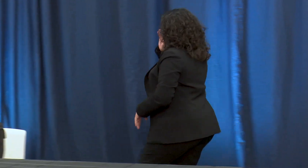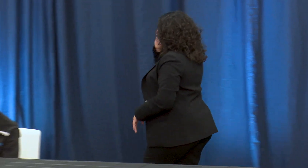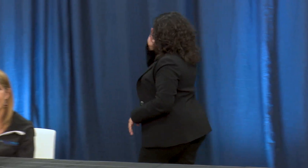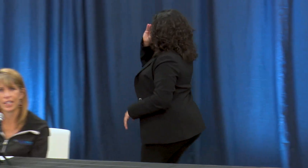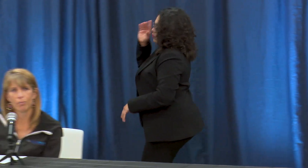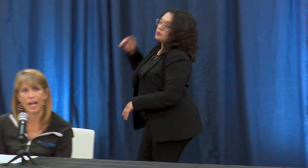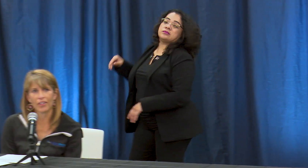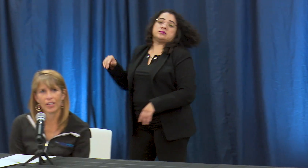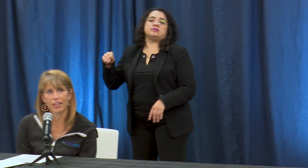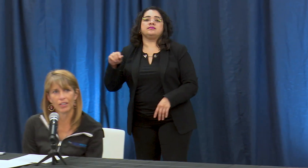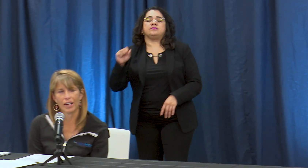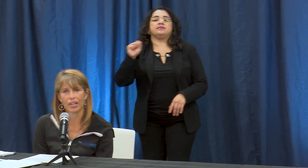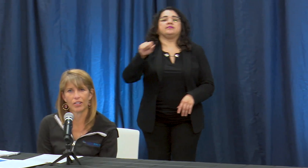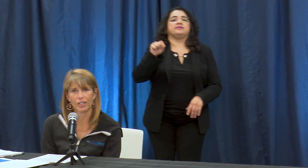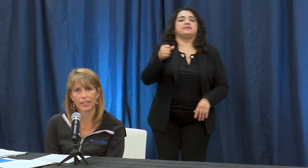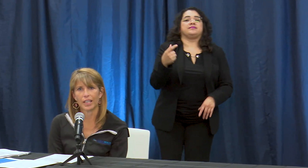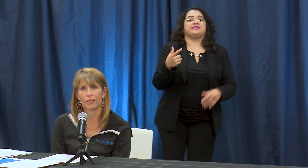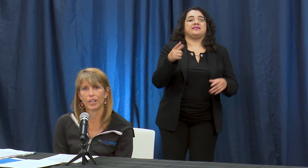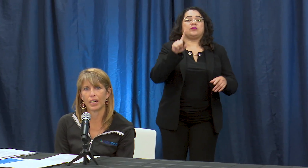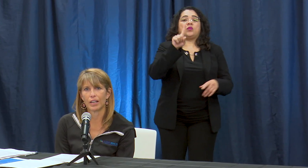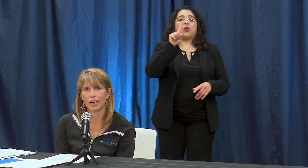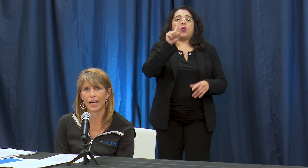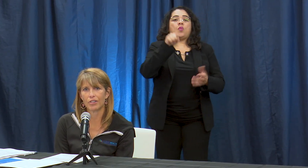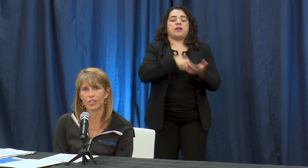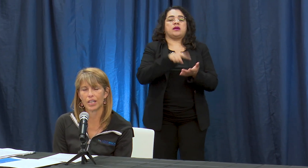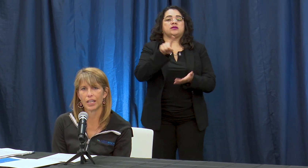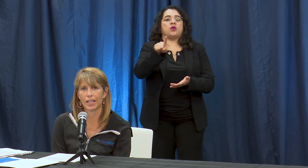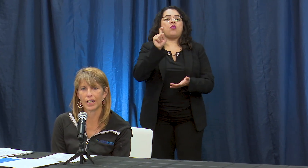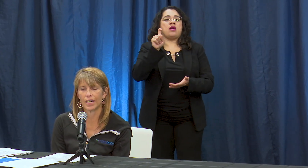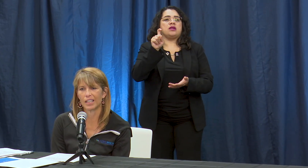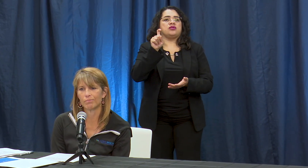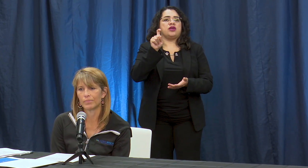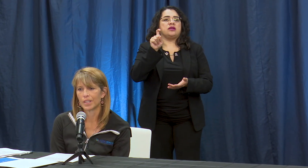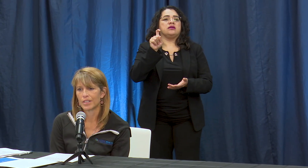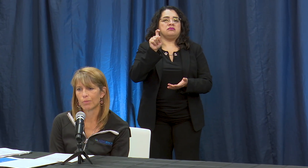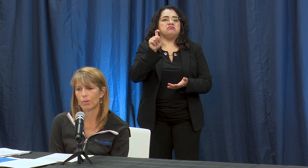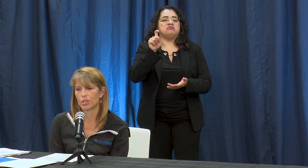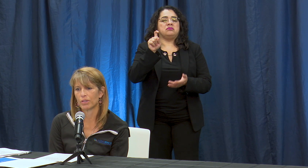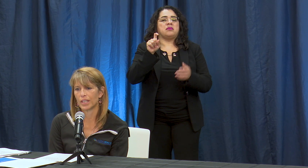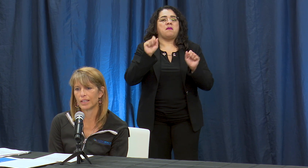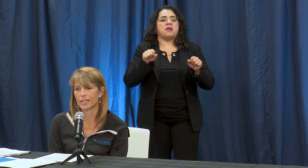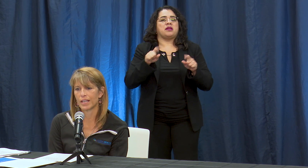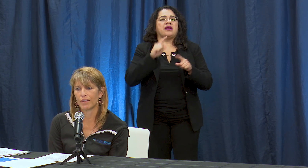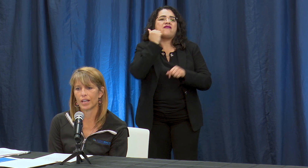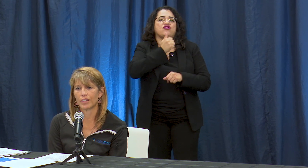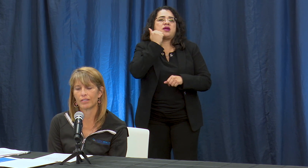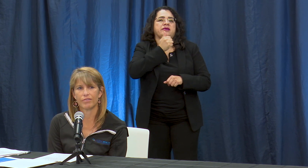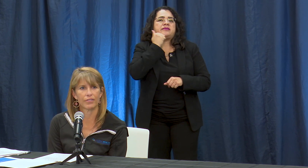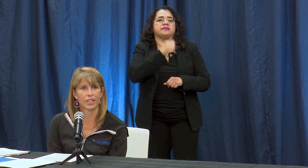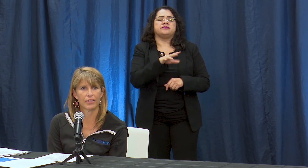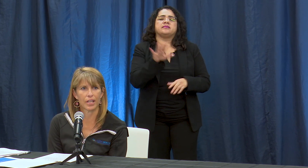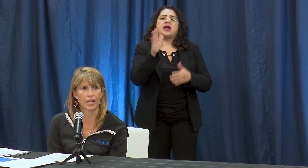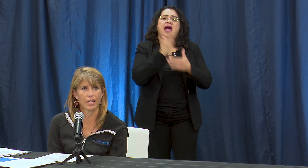now our testing capacity is 1,100 and we are averaging somewhere between 750 to